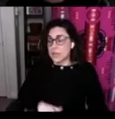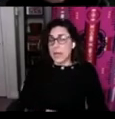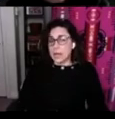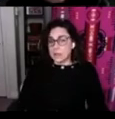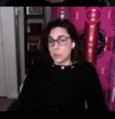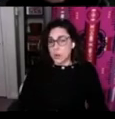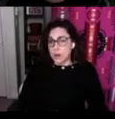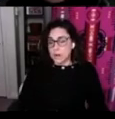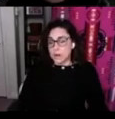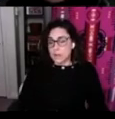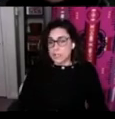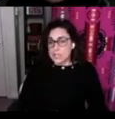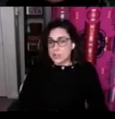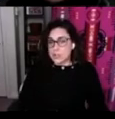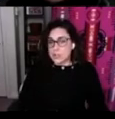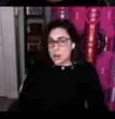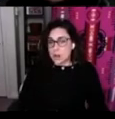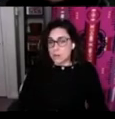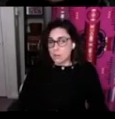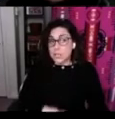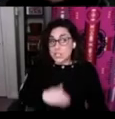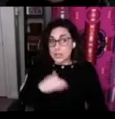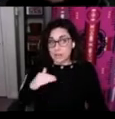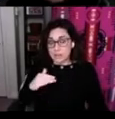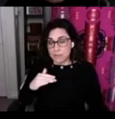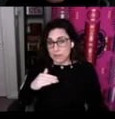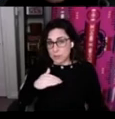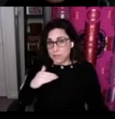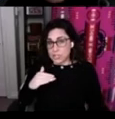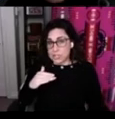and where their teachers are reaching a level of proficiency